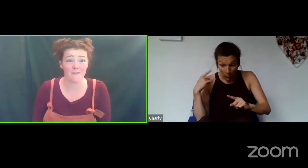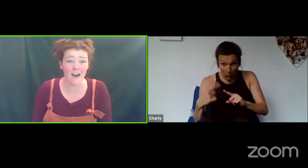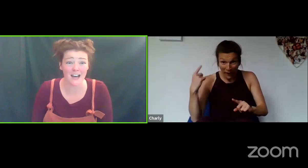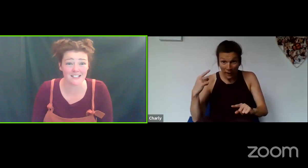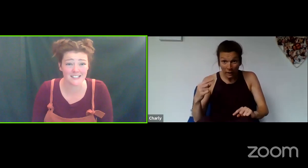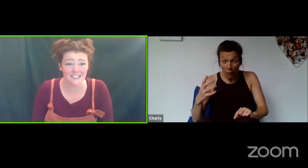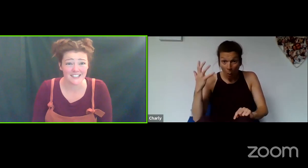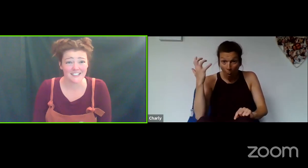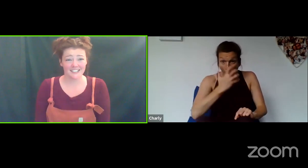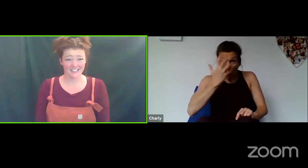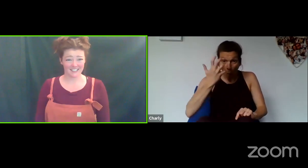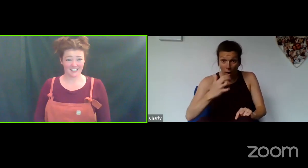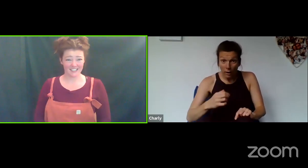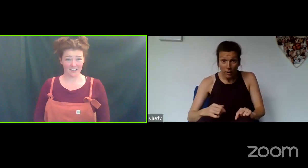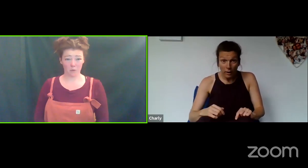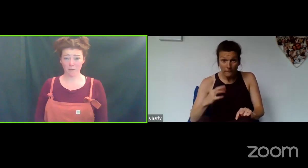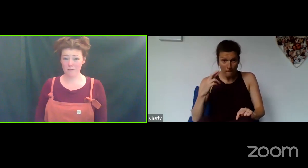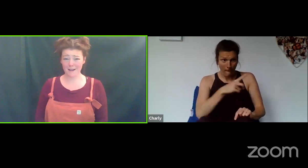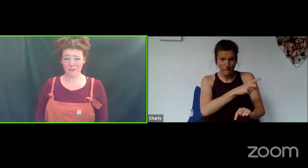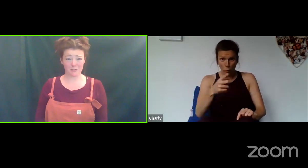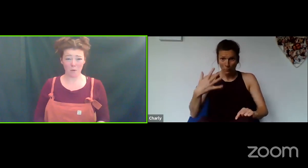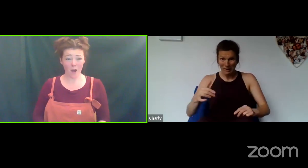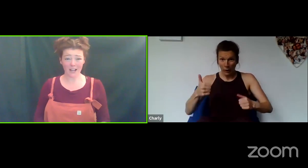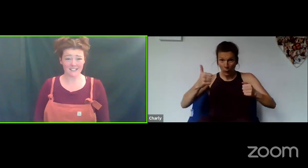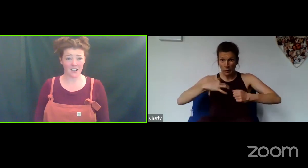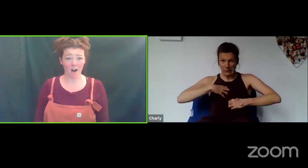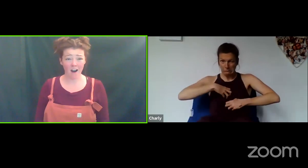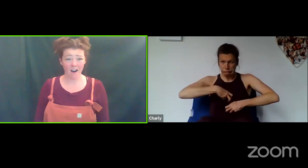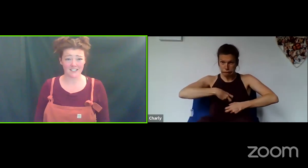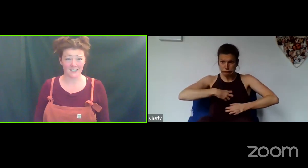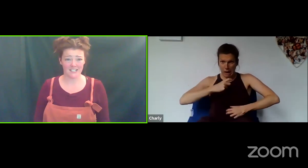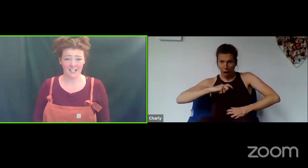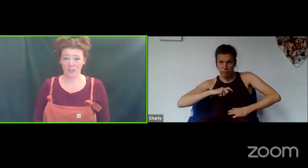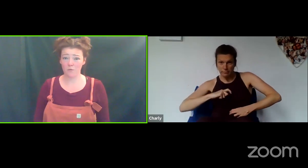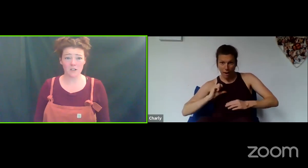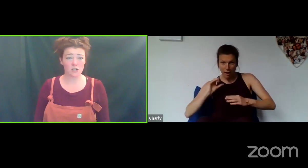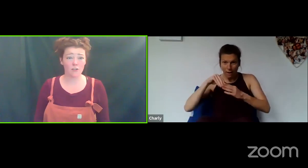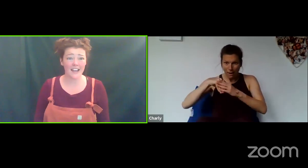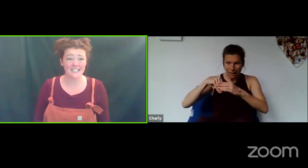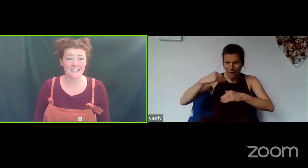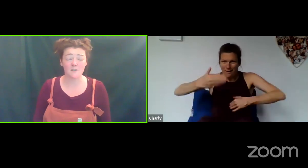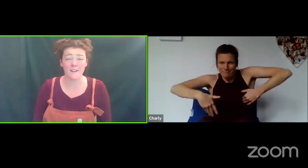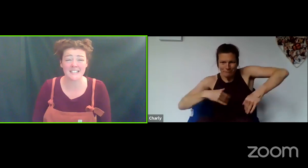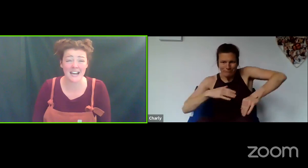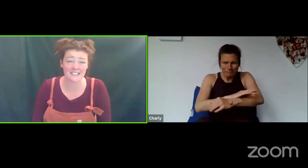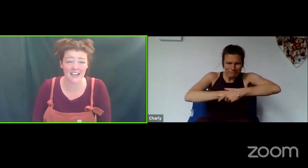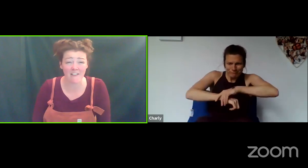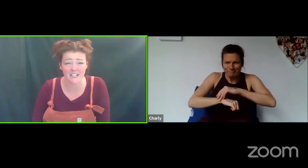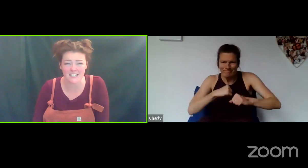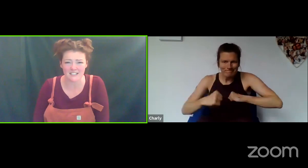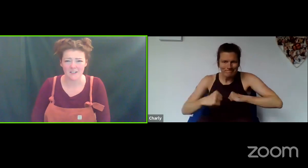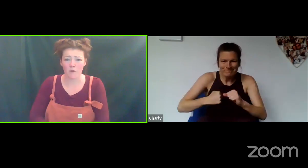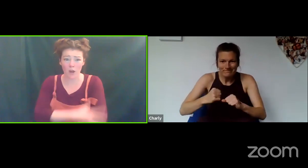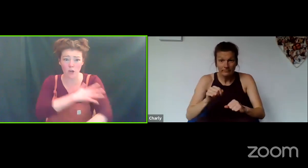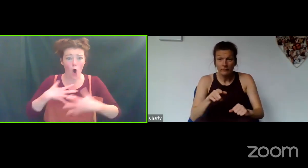And we've all just been working so hard, and you've been just creating such fantastic characters with your